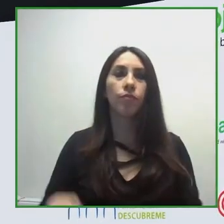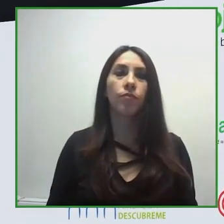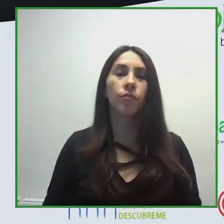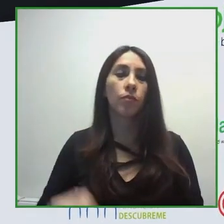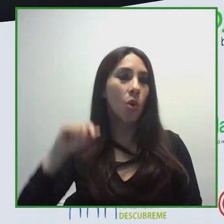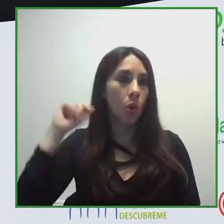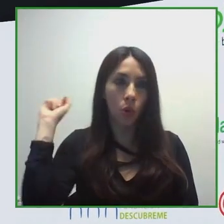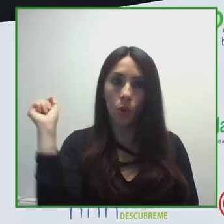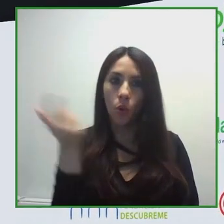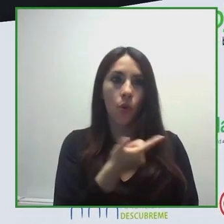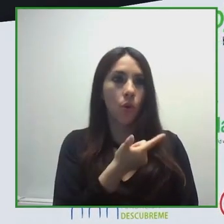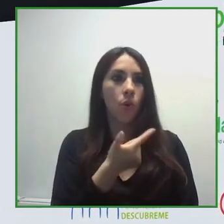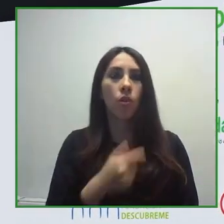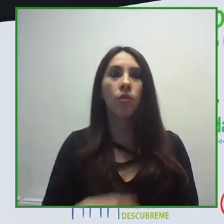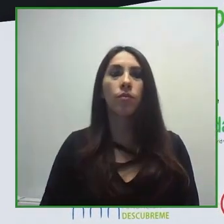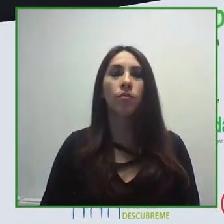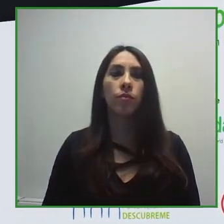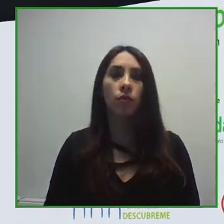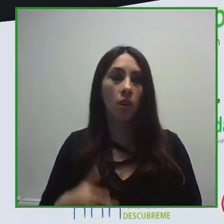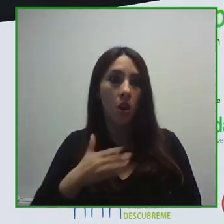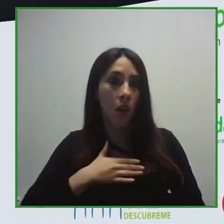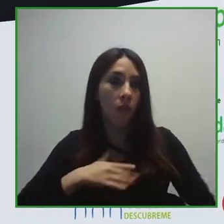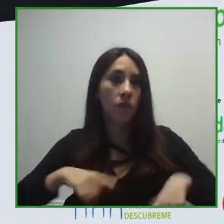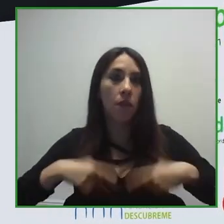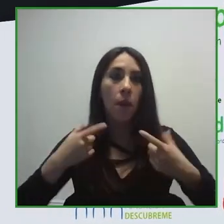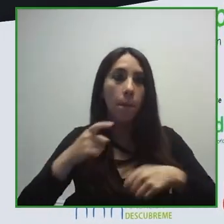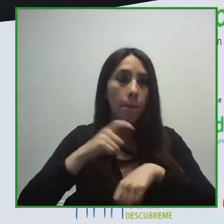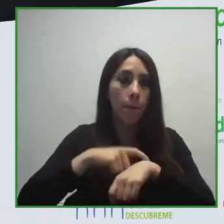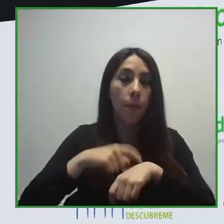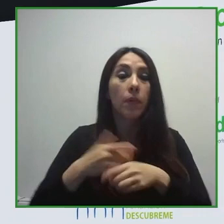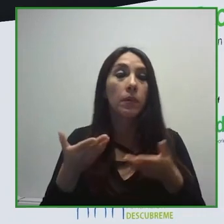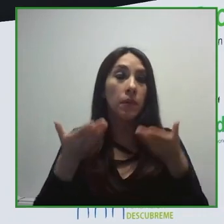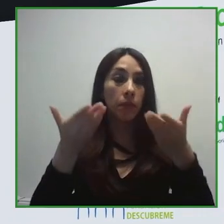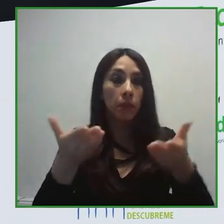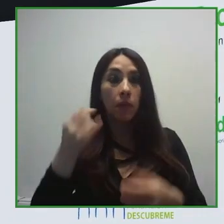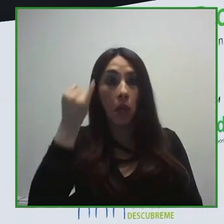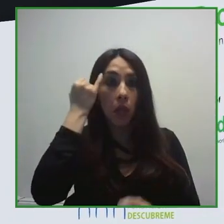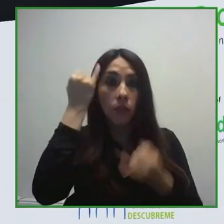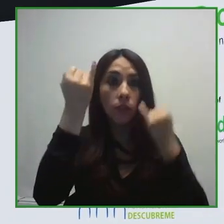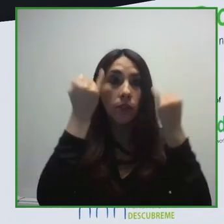and we want to continue to show you more initiatives that will contribute to its full accomplishment.